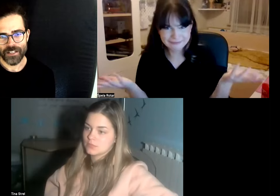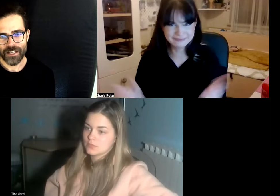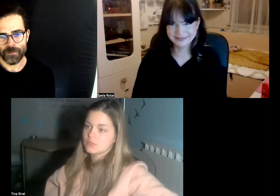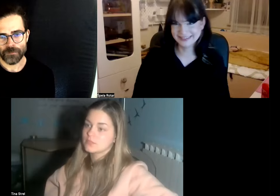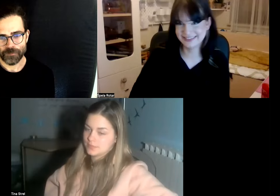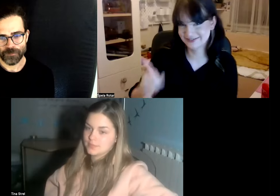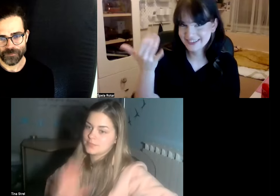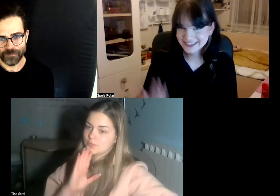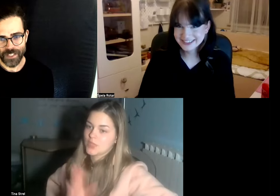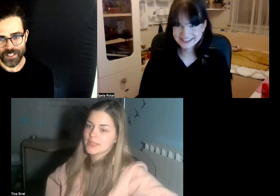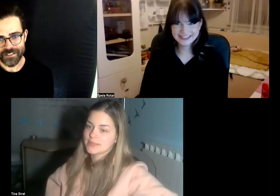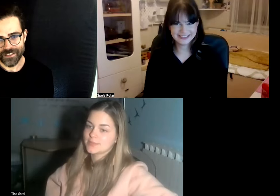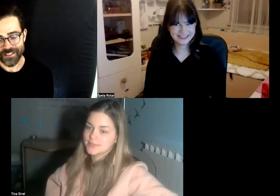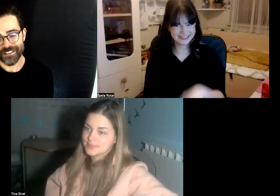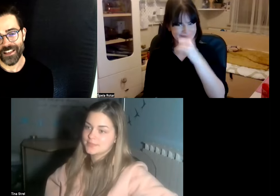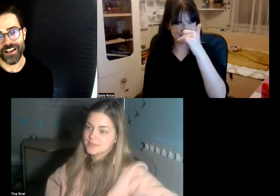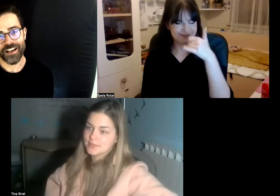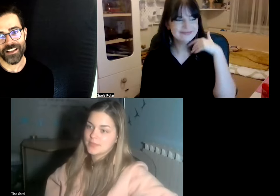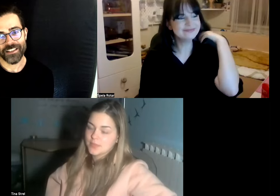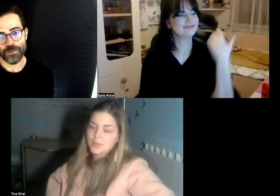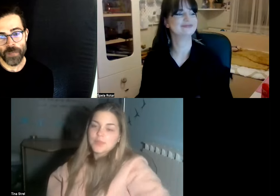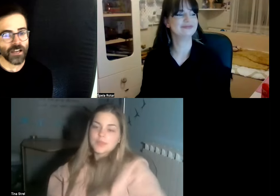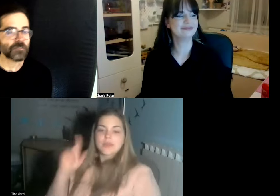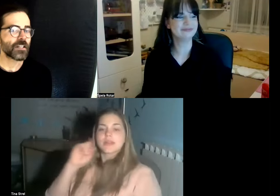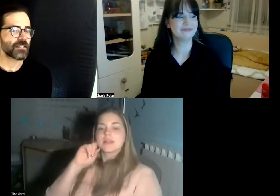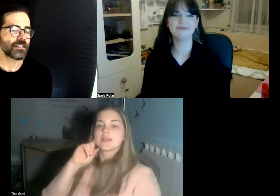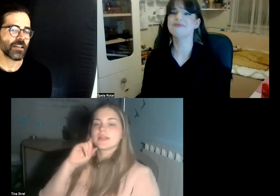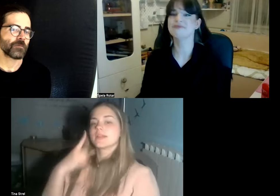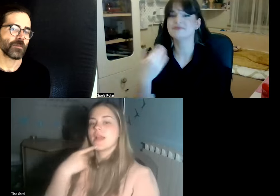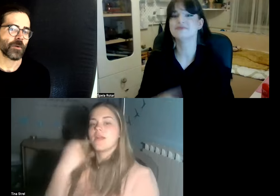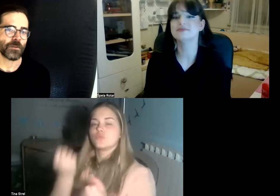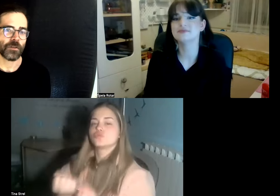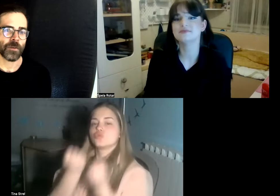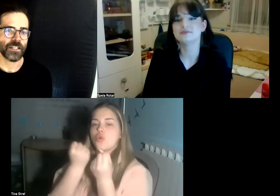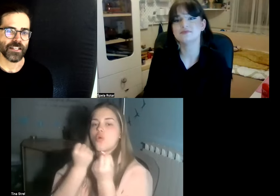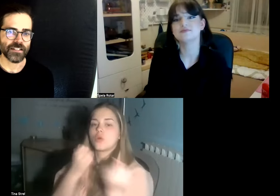I mean it's it's to me I feel it's the same for both communities